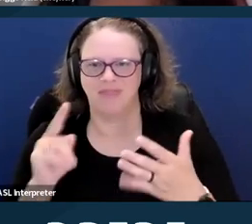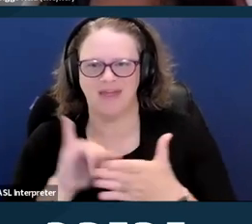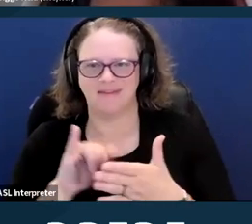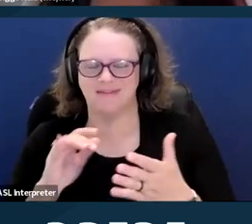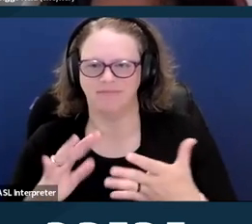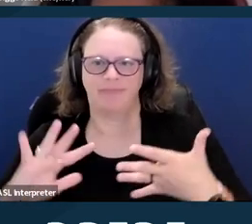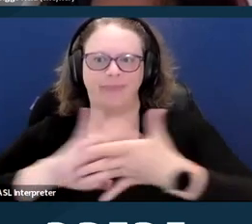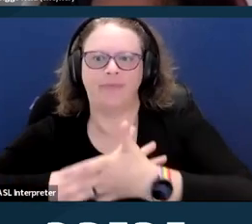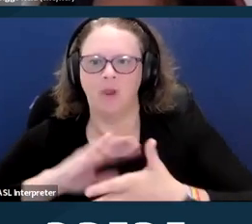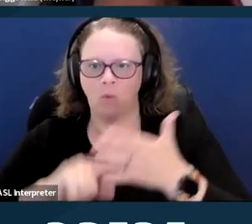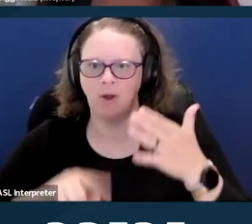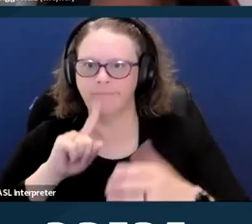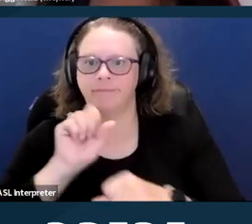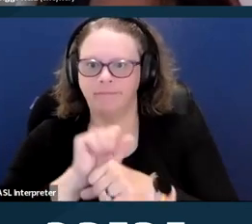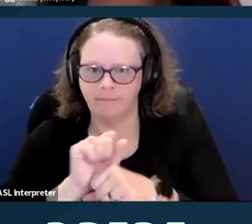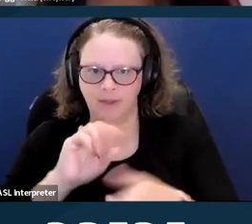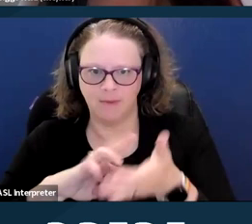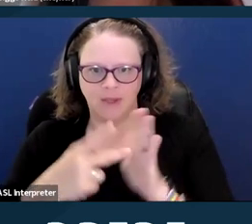or a person with an intellectual disability.